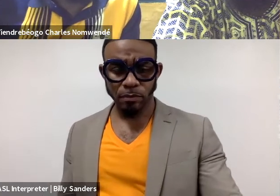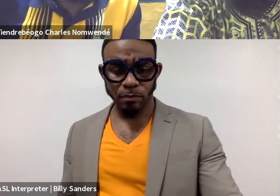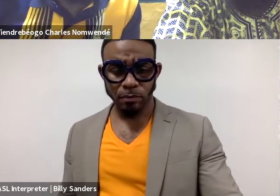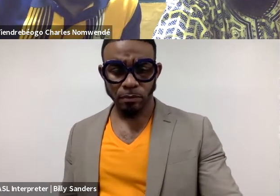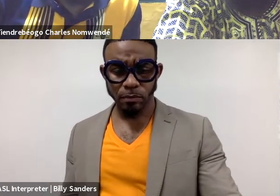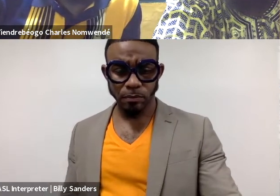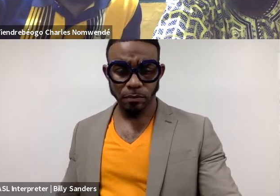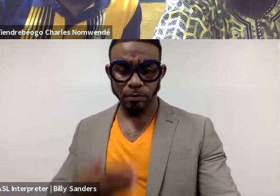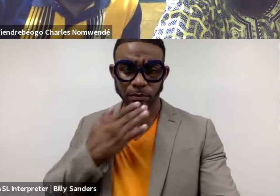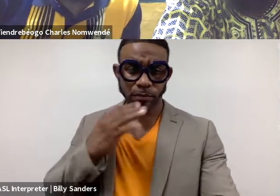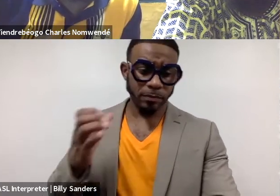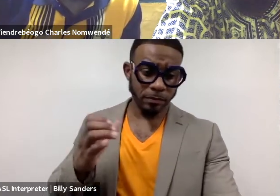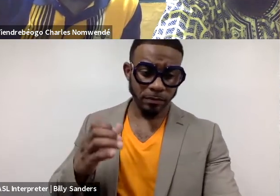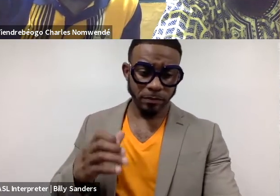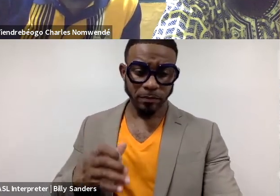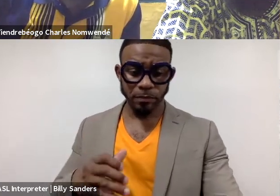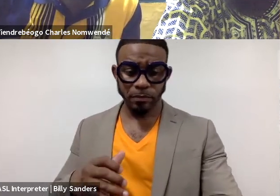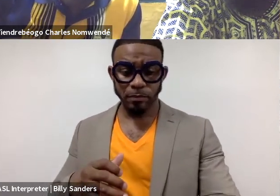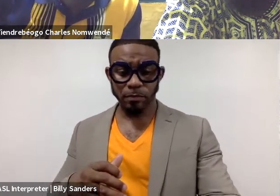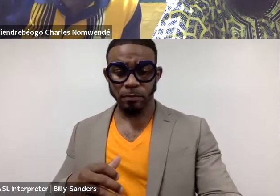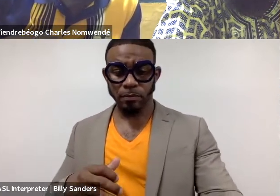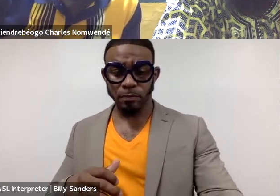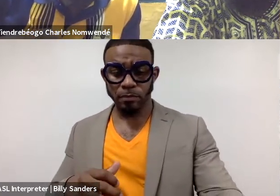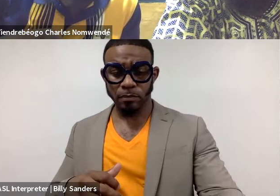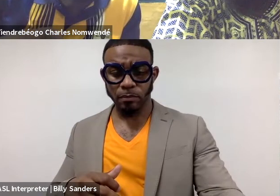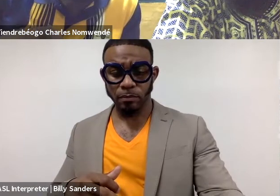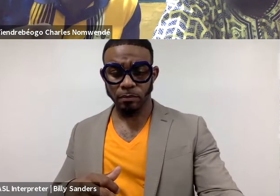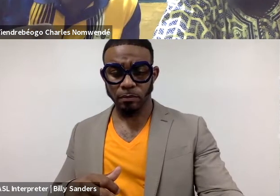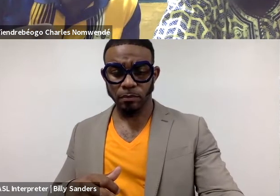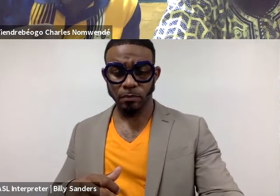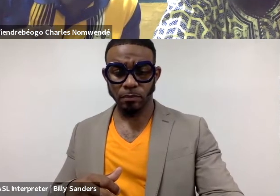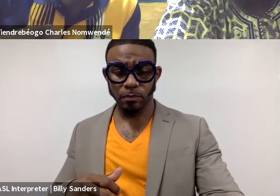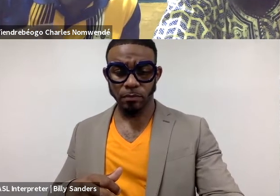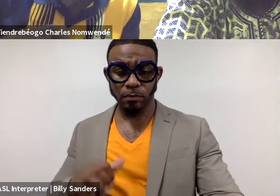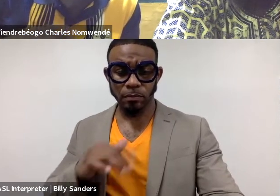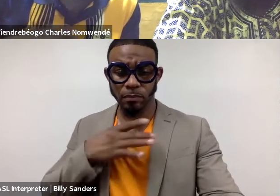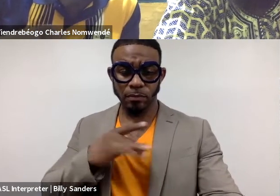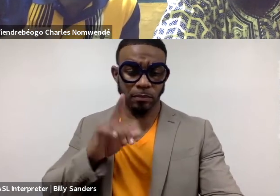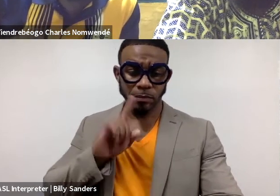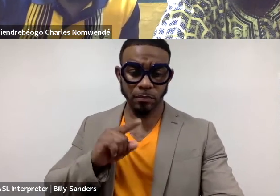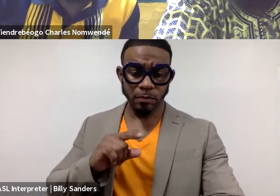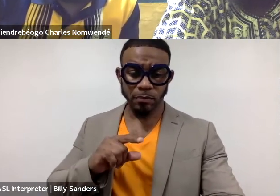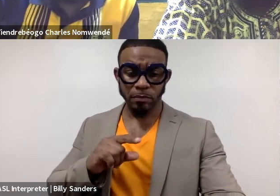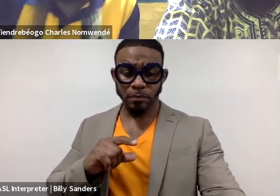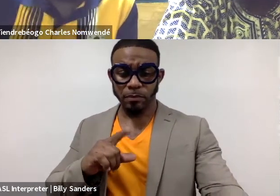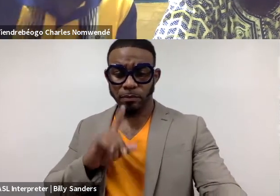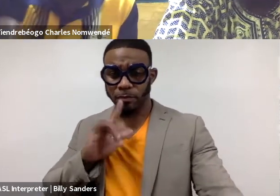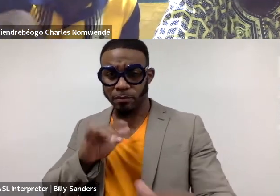So, thank you so much for sharing that. To answer it, I don't like to answer positively to say it's like that to Taiwo.